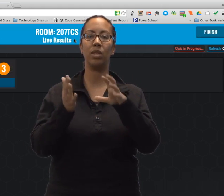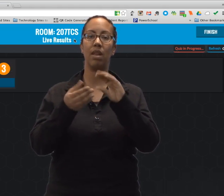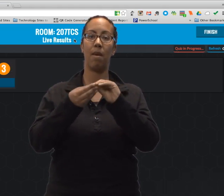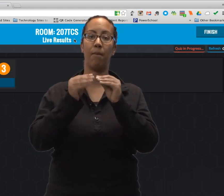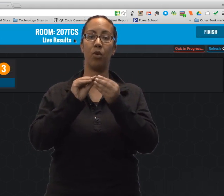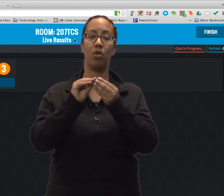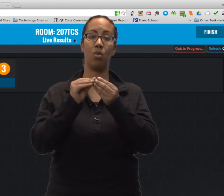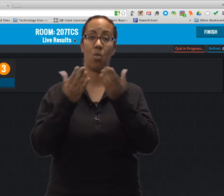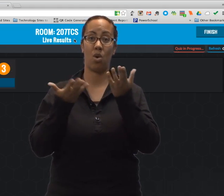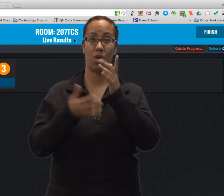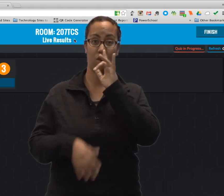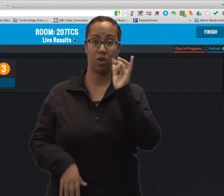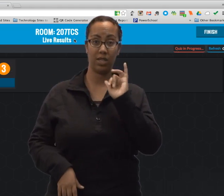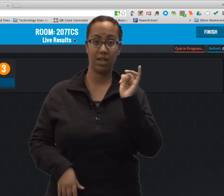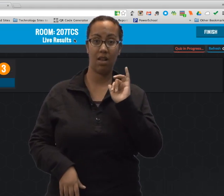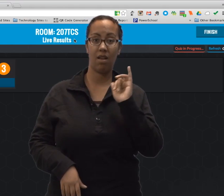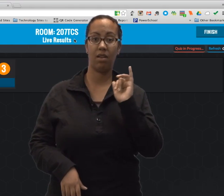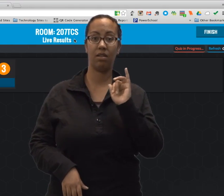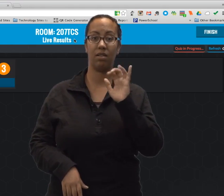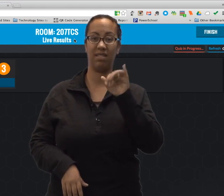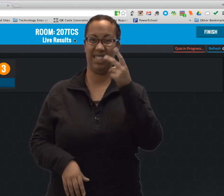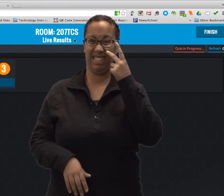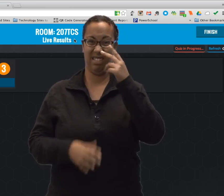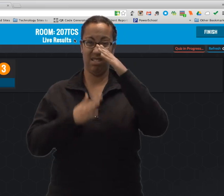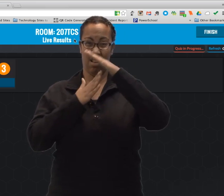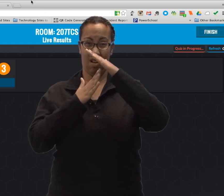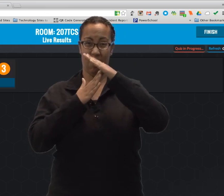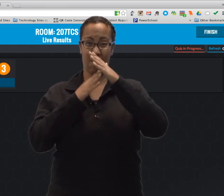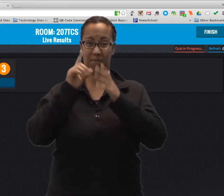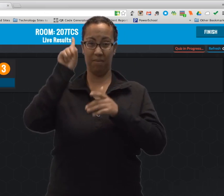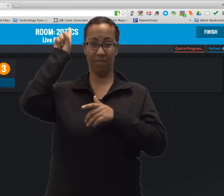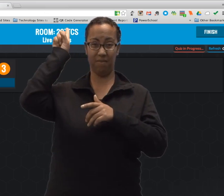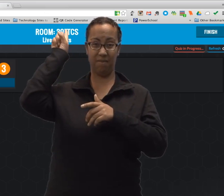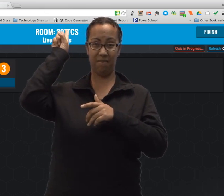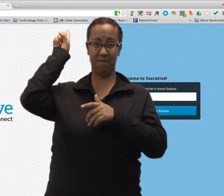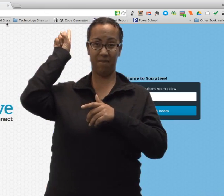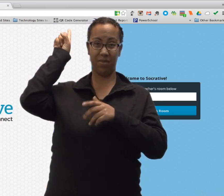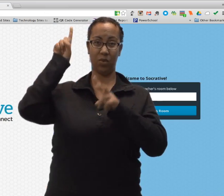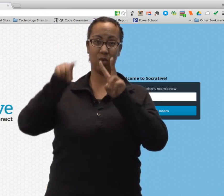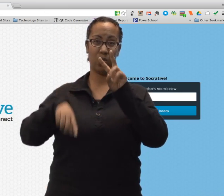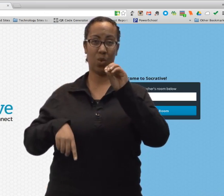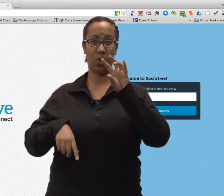You need to pass that out to your students. You can see that at the top of my screen, right?